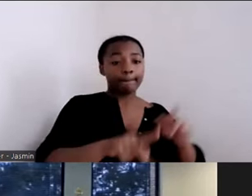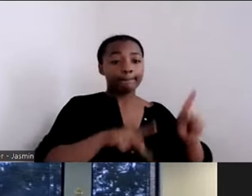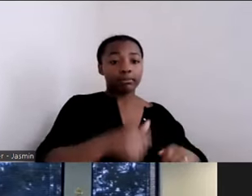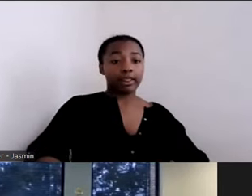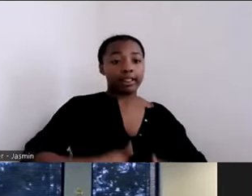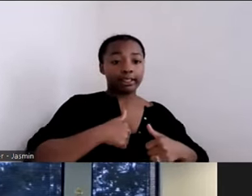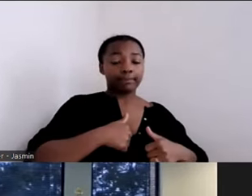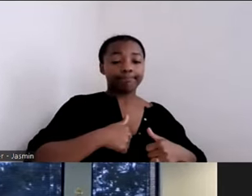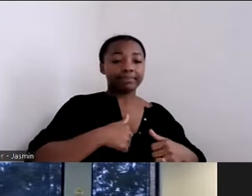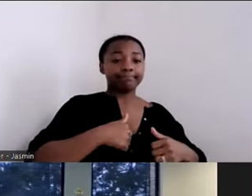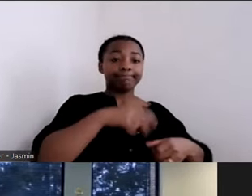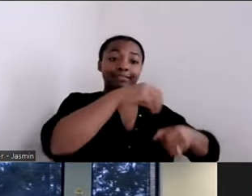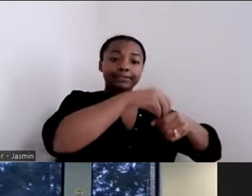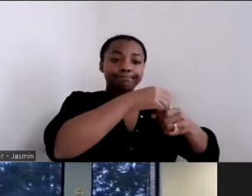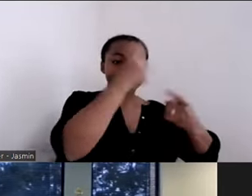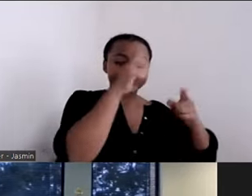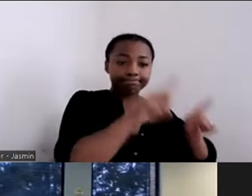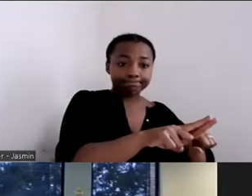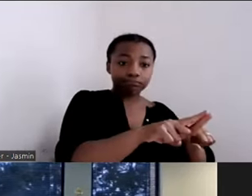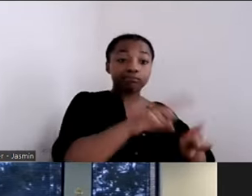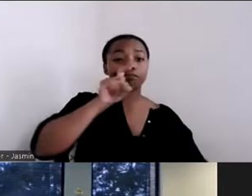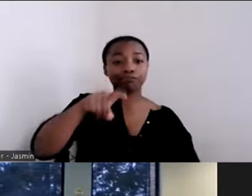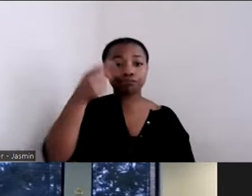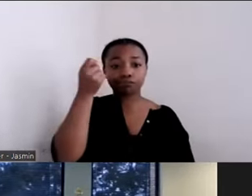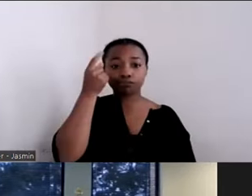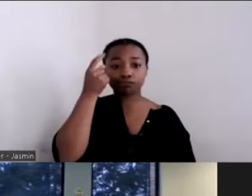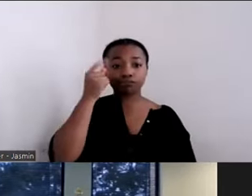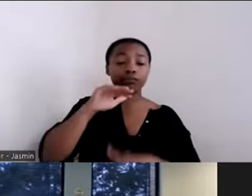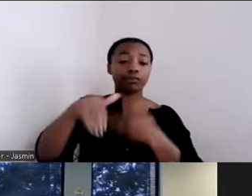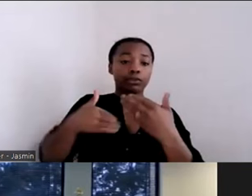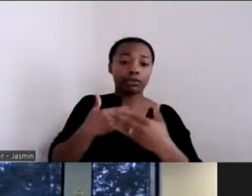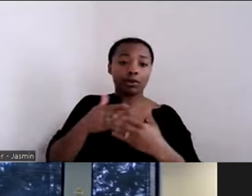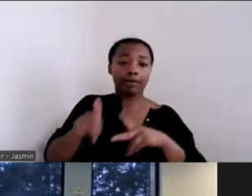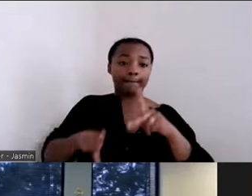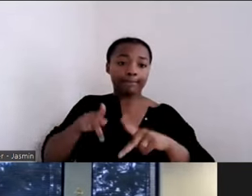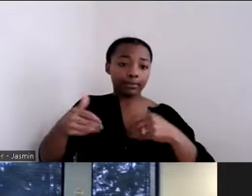that all people with disabilities need affordable, safe housing, and they work very